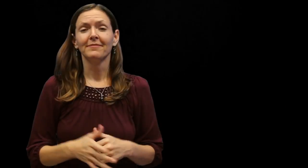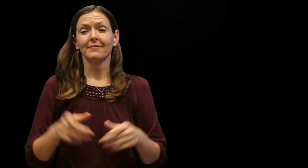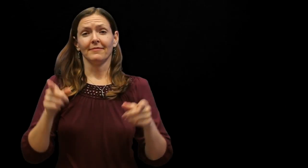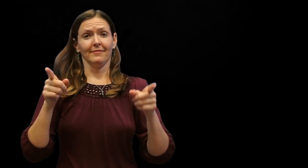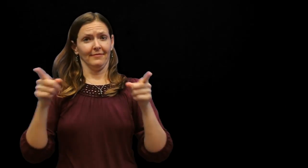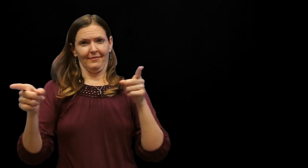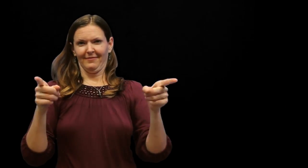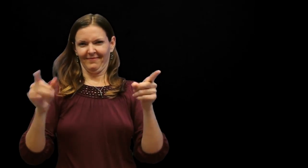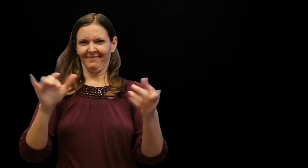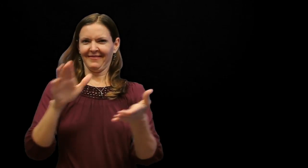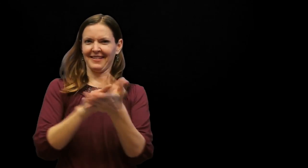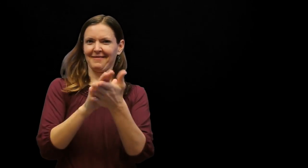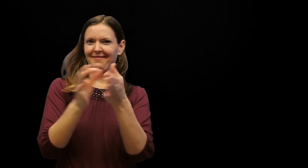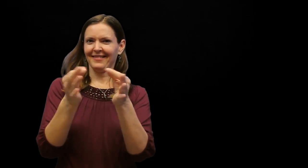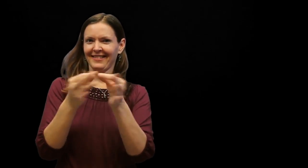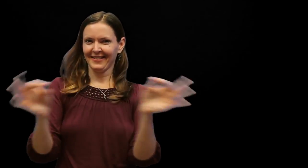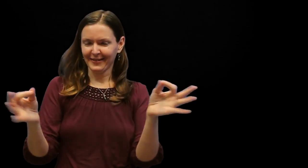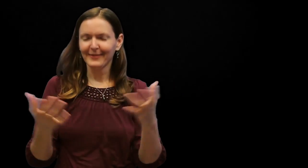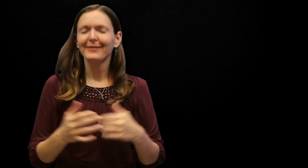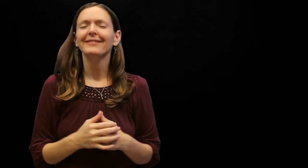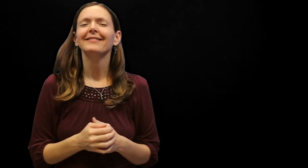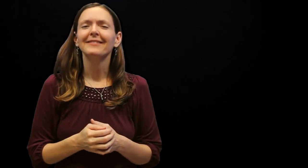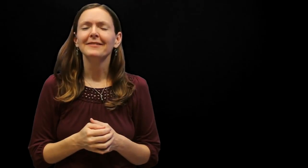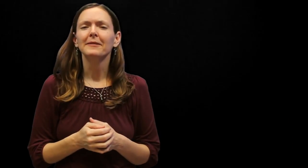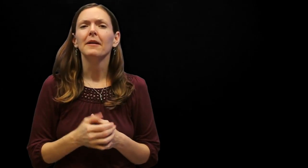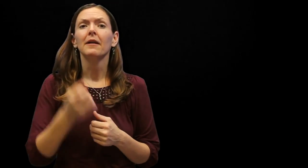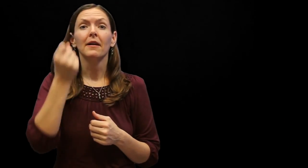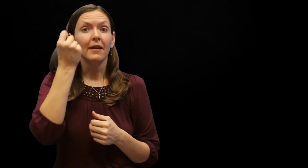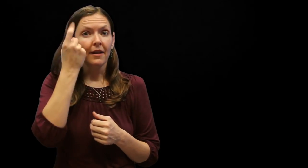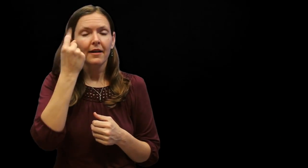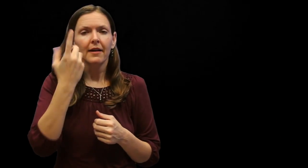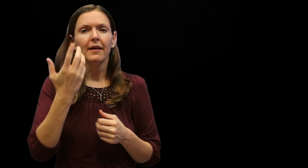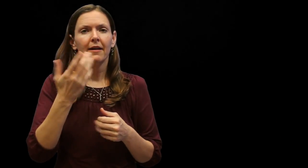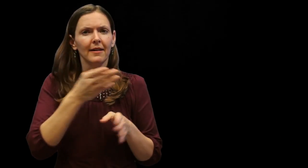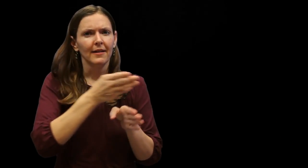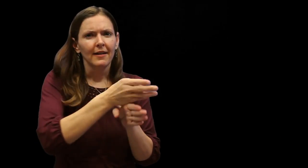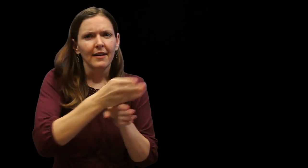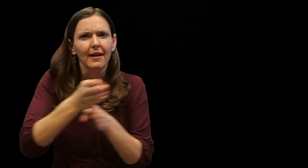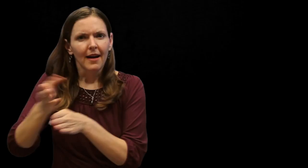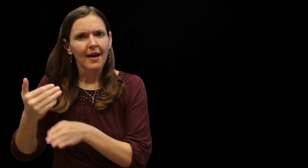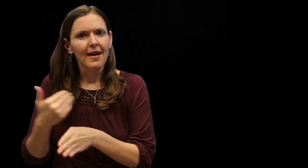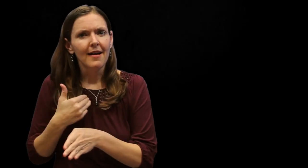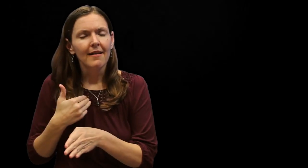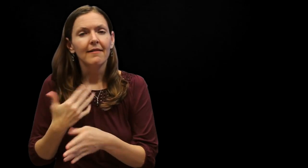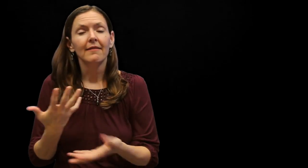Academic language in both ASL and English have expectations that are discipline-specific.